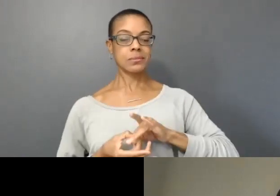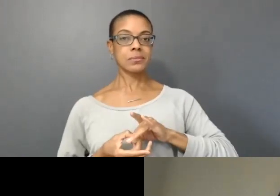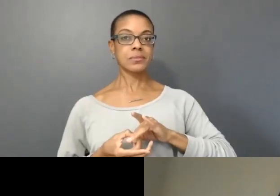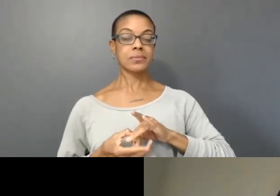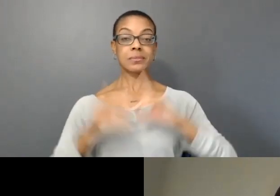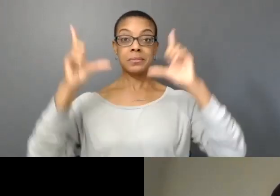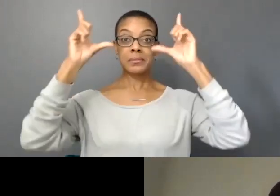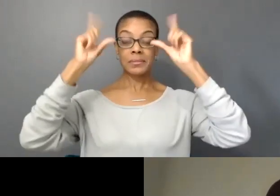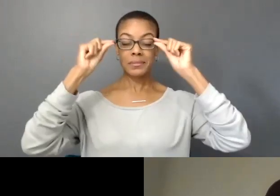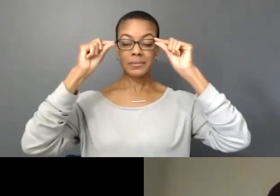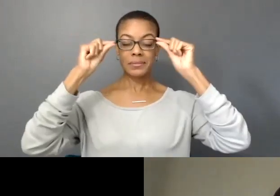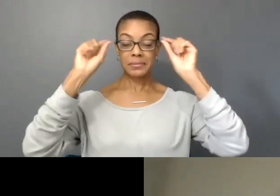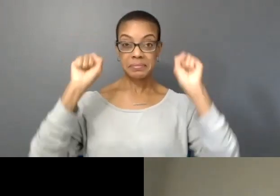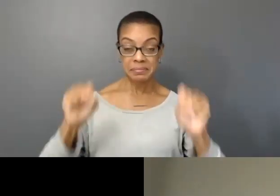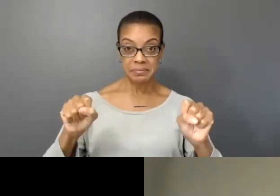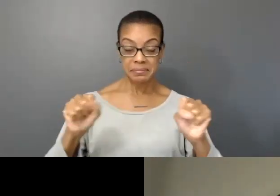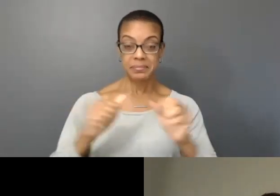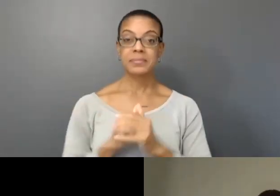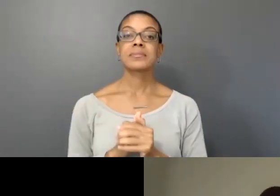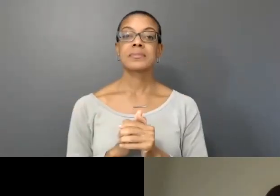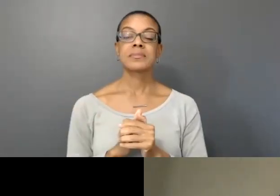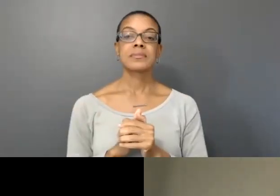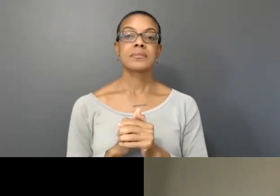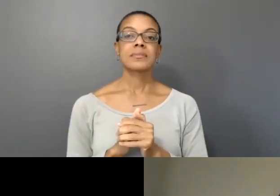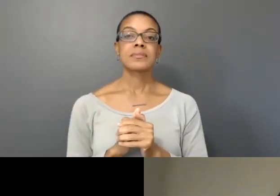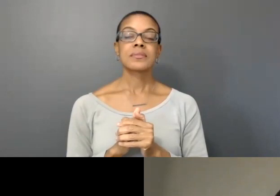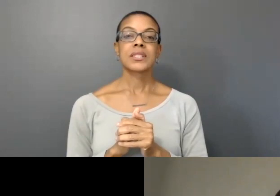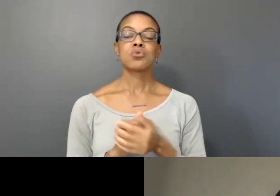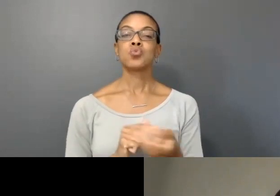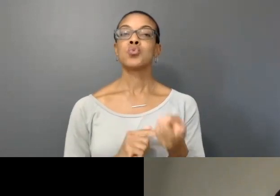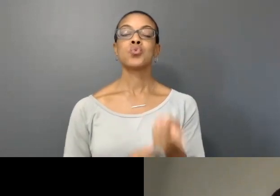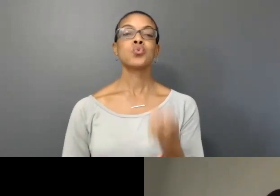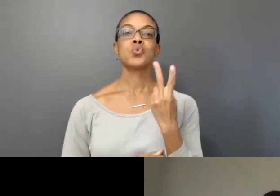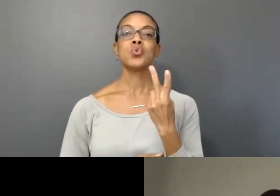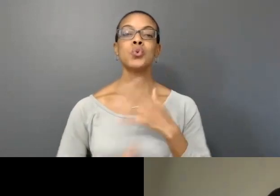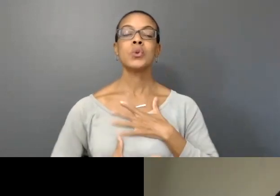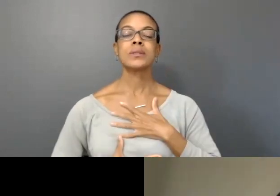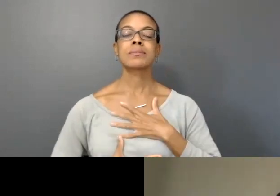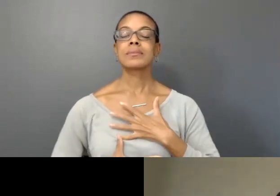And I just want us to take two beautiful big breaths together even though we're